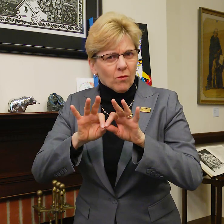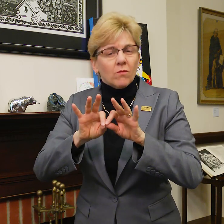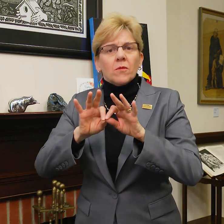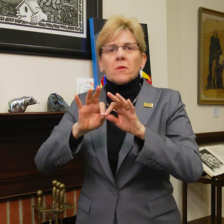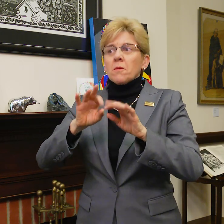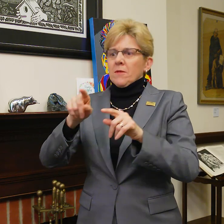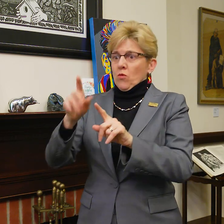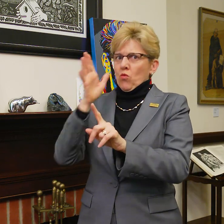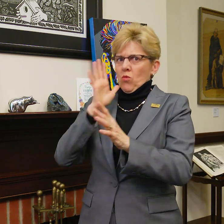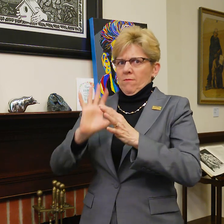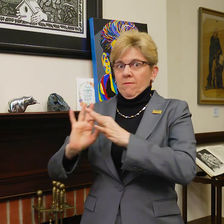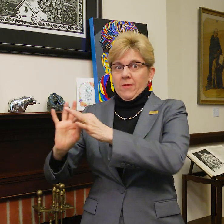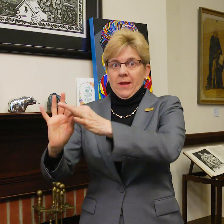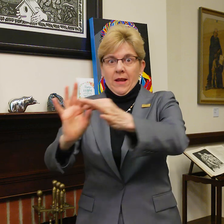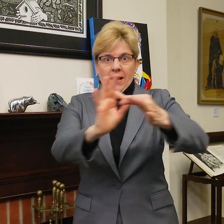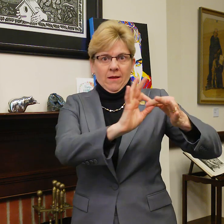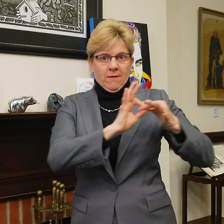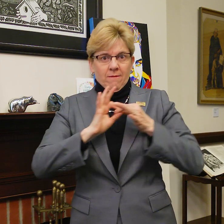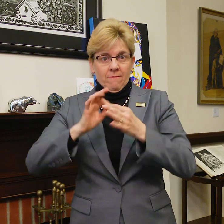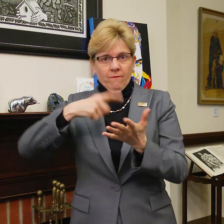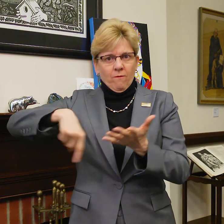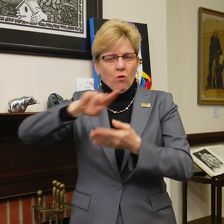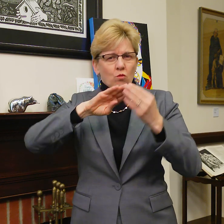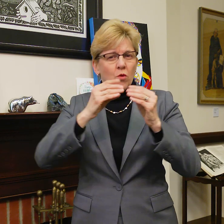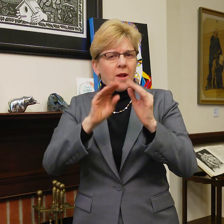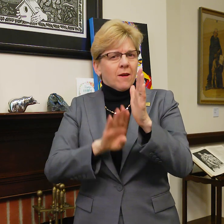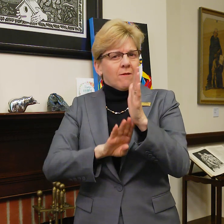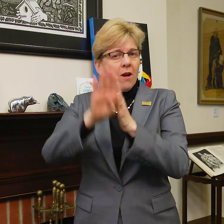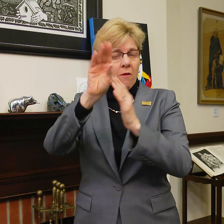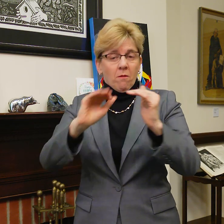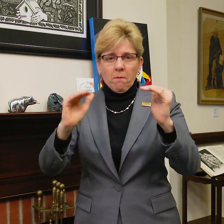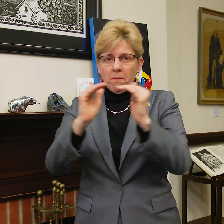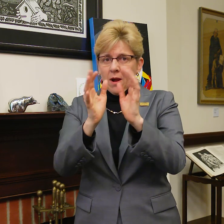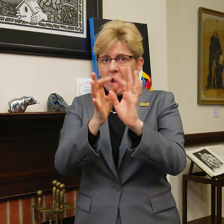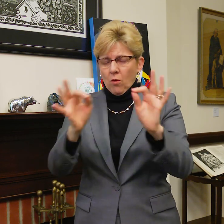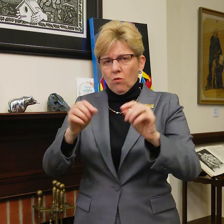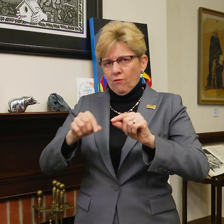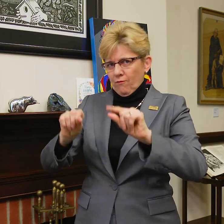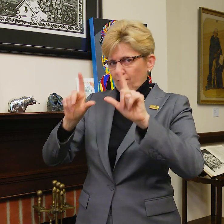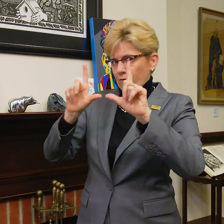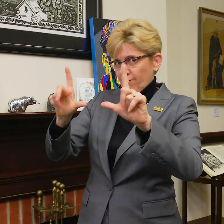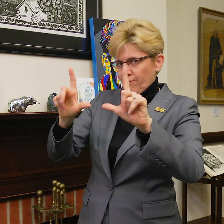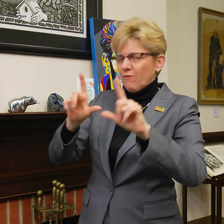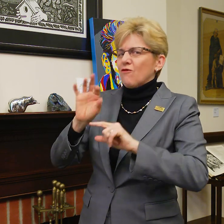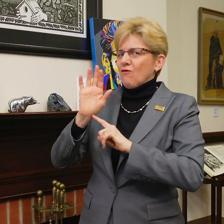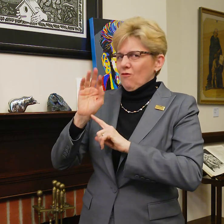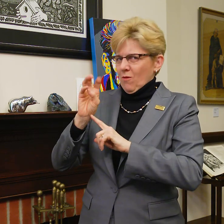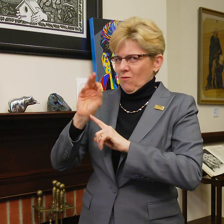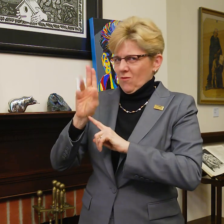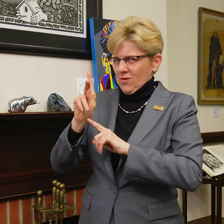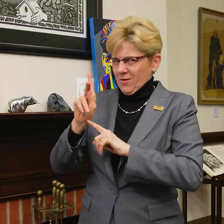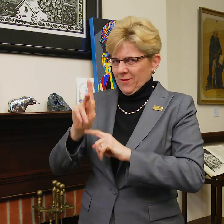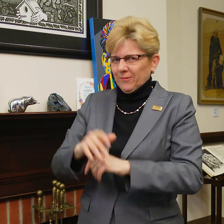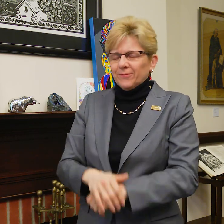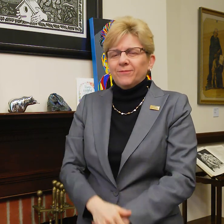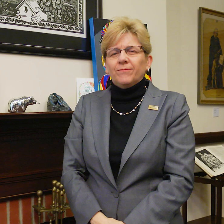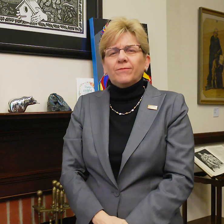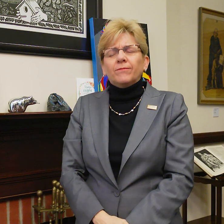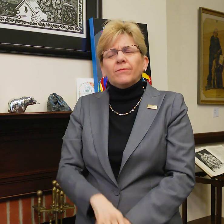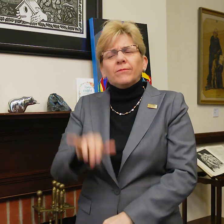This group is important because it will connect the community in the joint development of a bilingual framework.